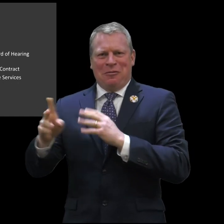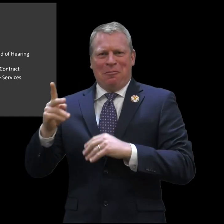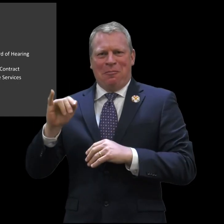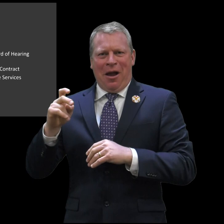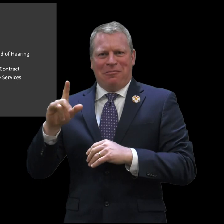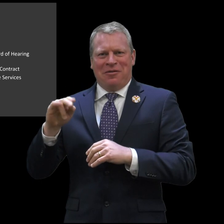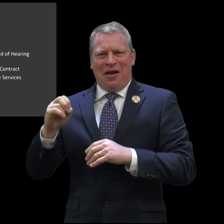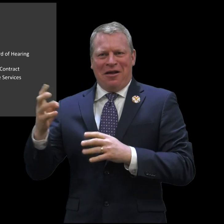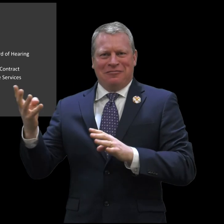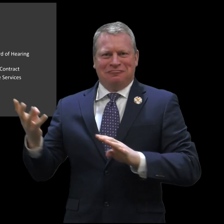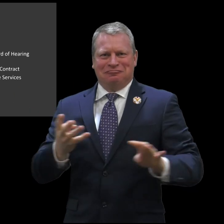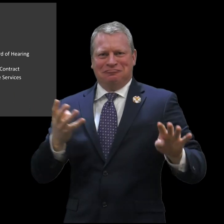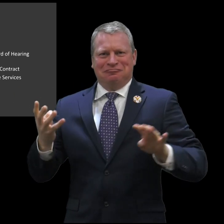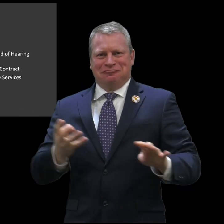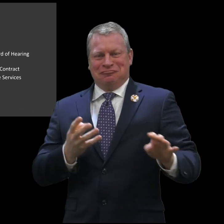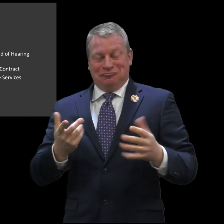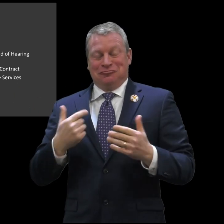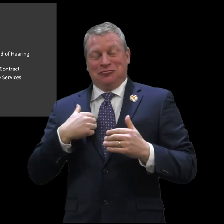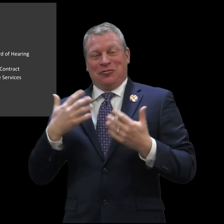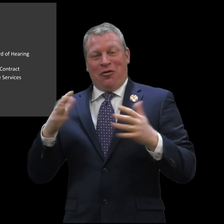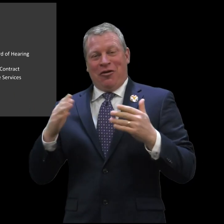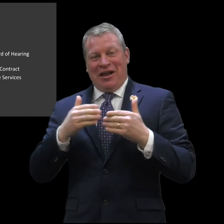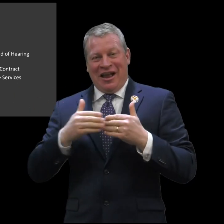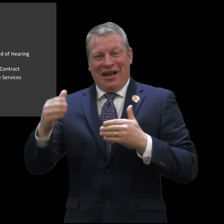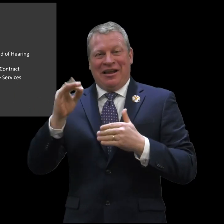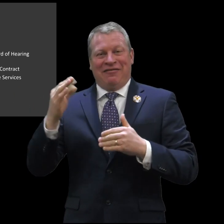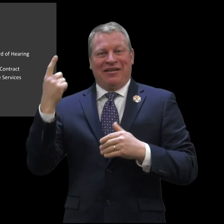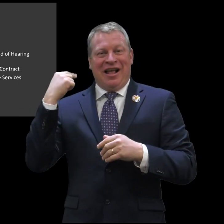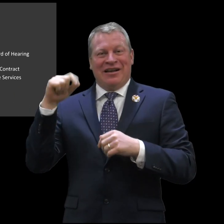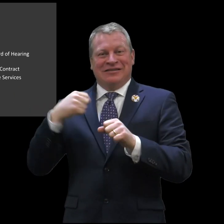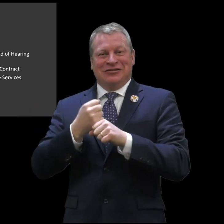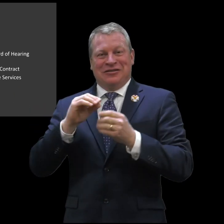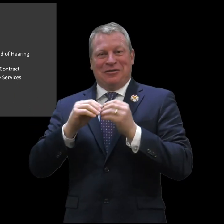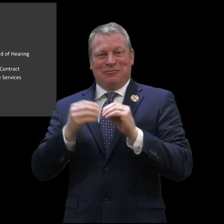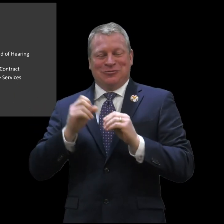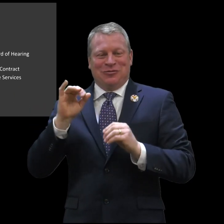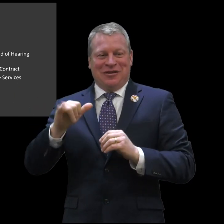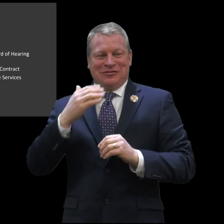and forty nine students and several more in the pipeline. We're already head of